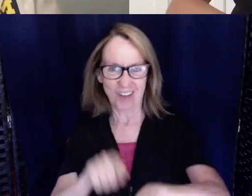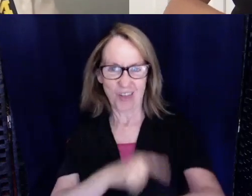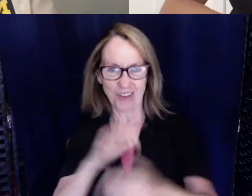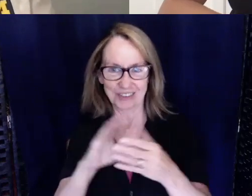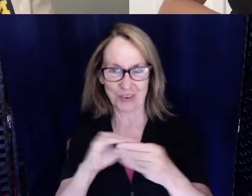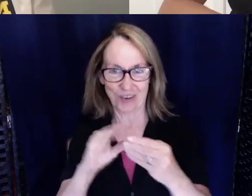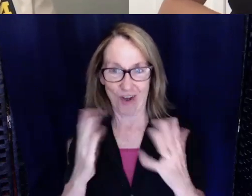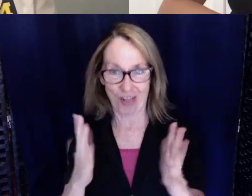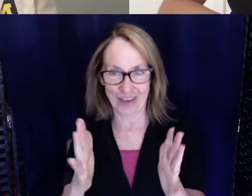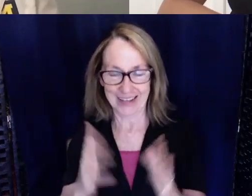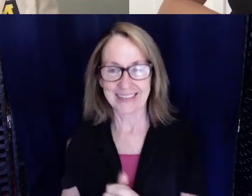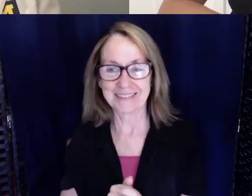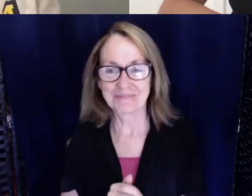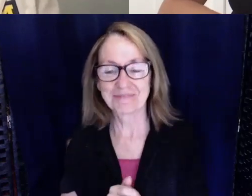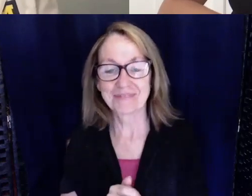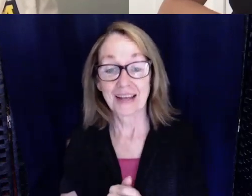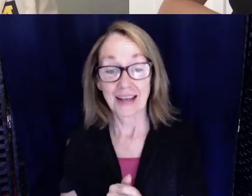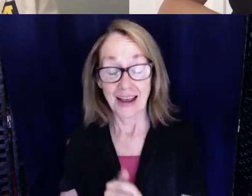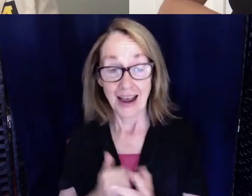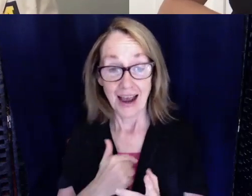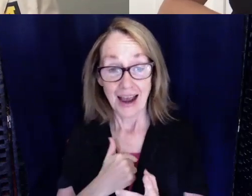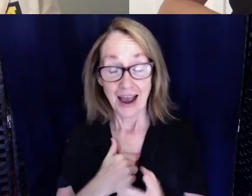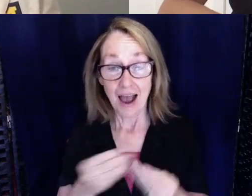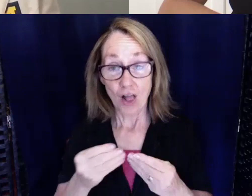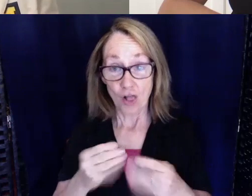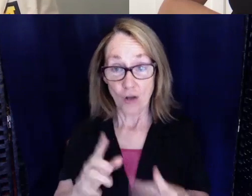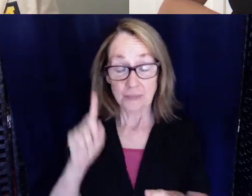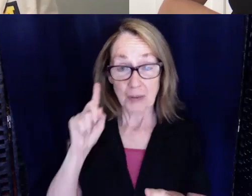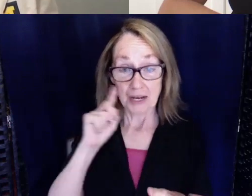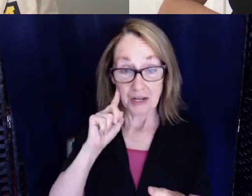So I actually lost my hearing when I was about two years old.